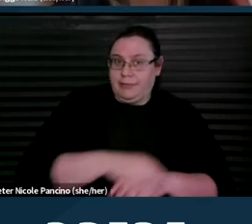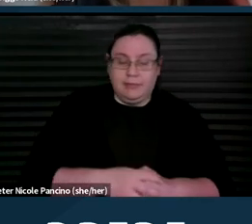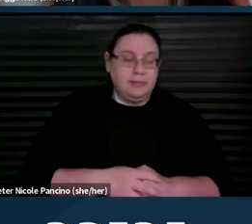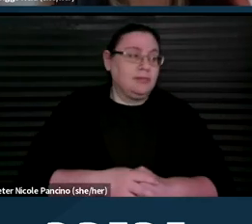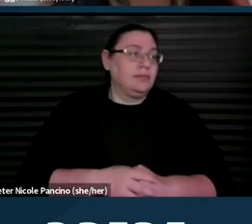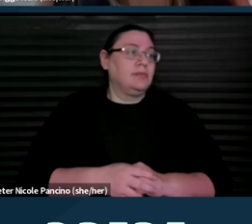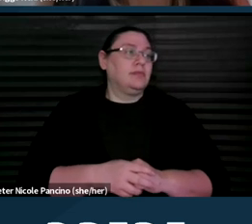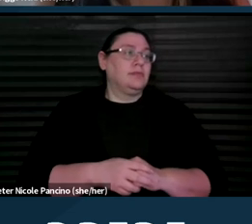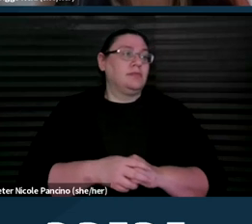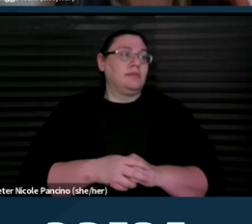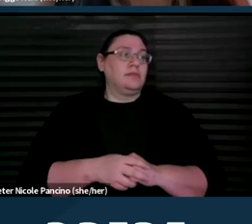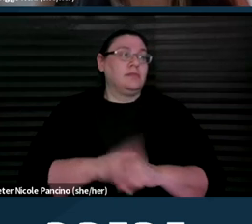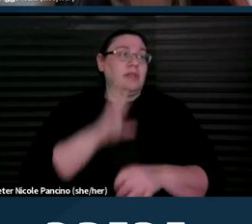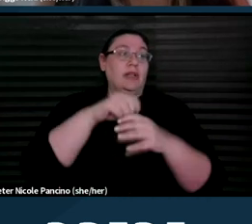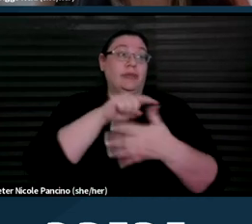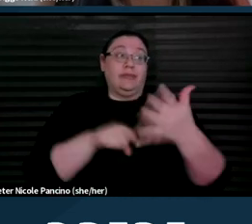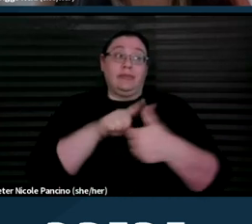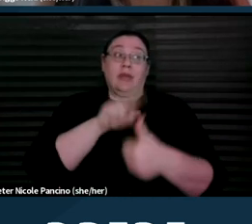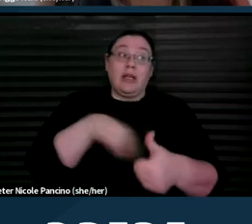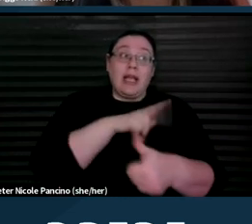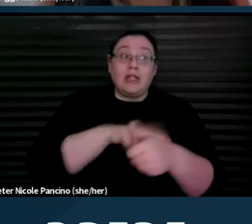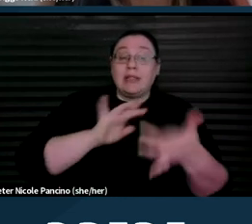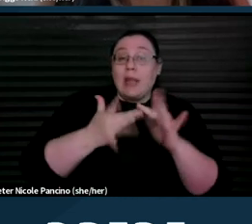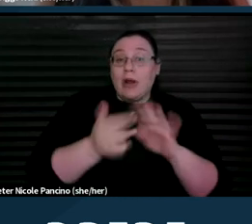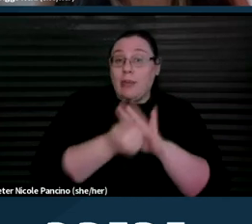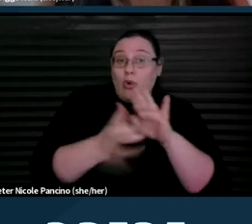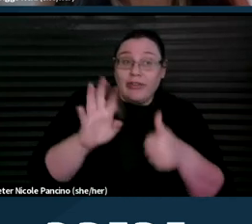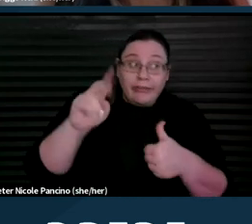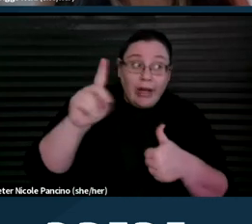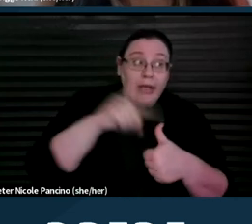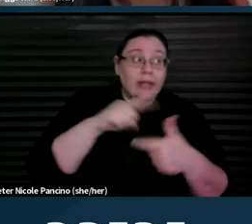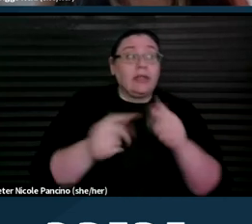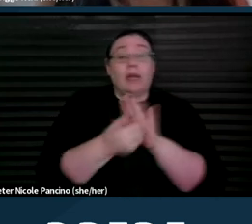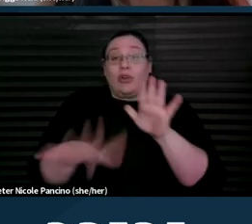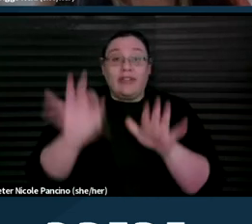These include the National Network of Abortion Funds, Abortion Finder, and I Need an A.